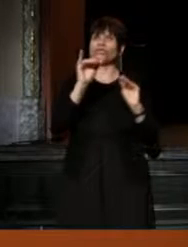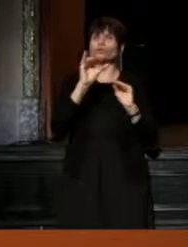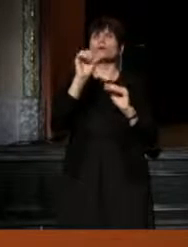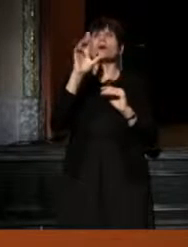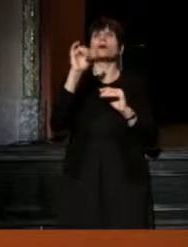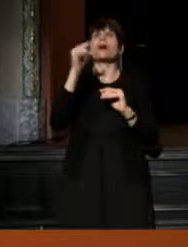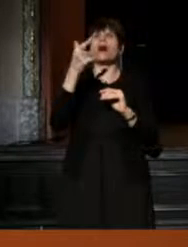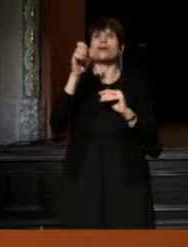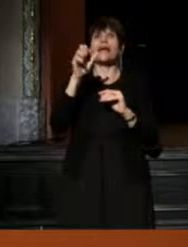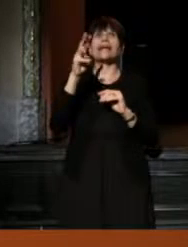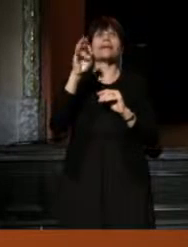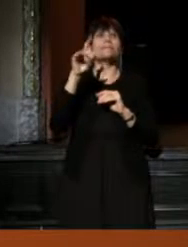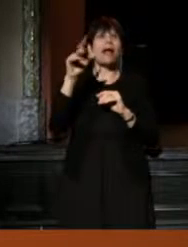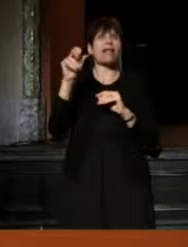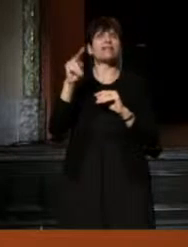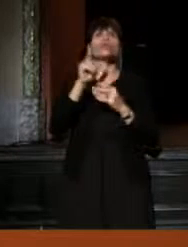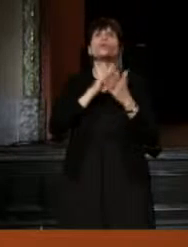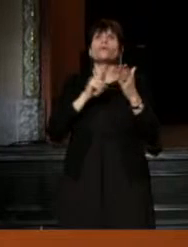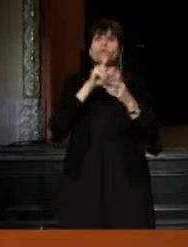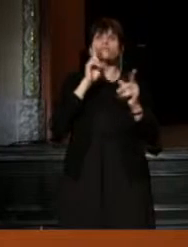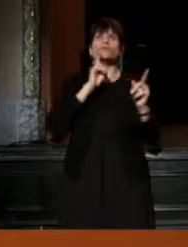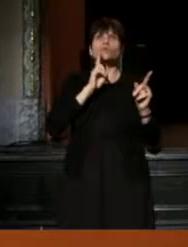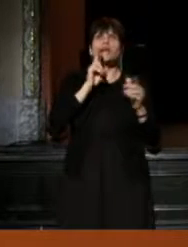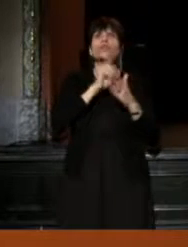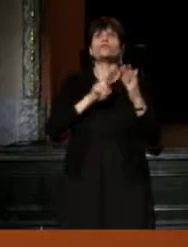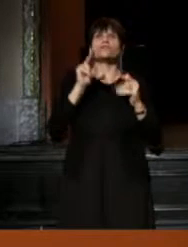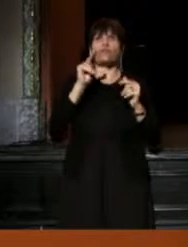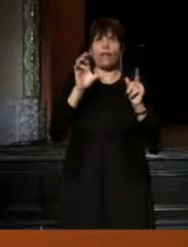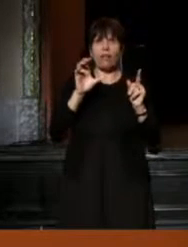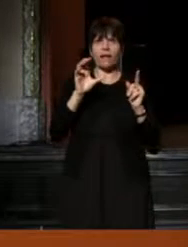Williams College University of Huston and the University of North Carolina.